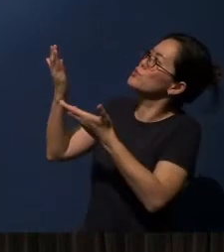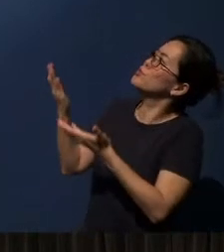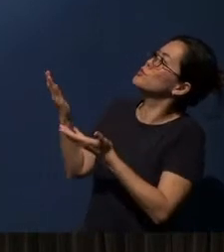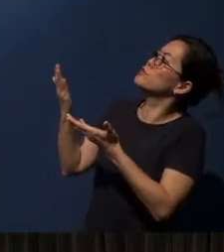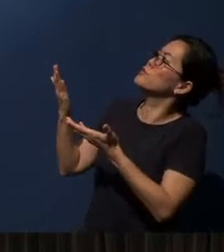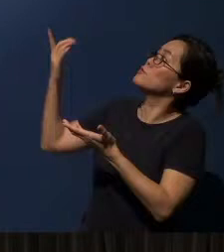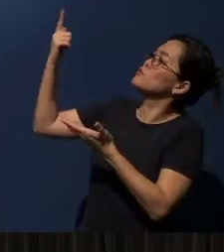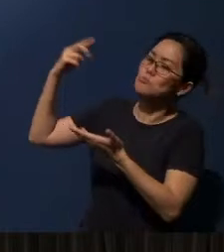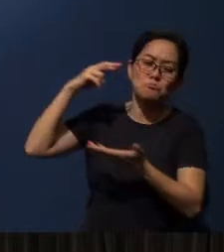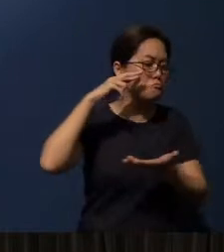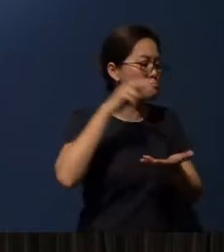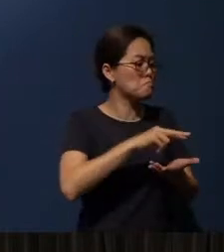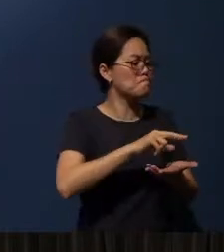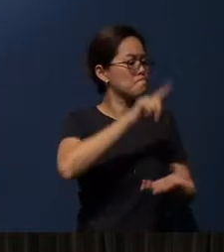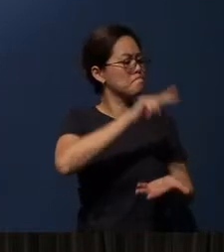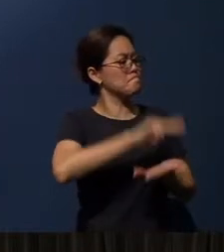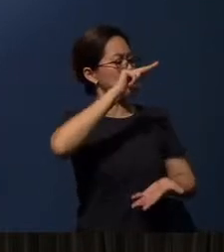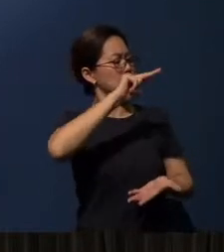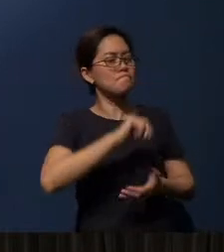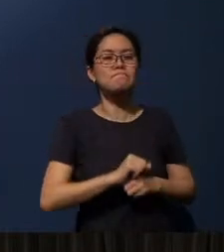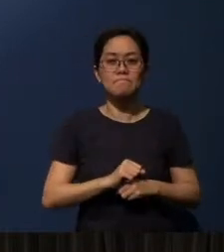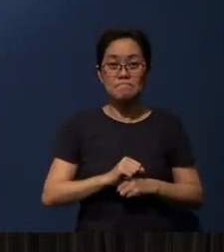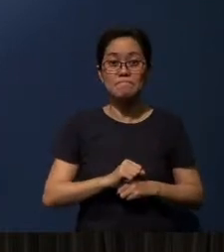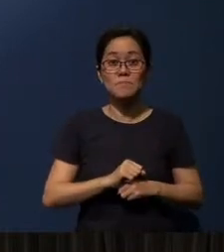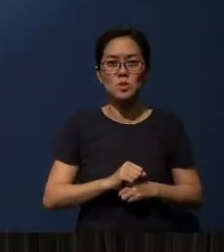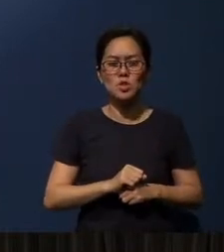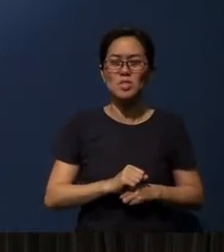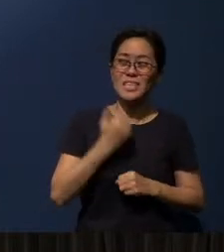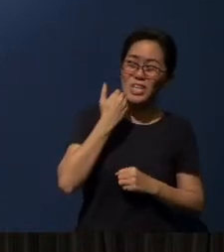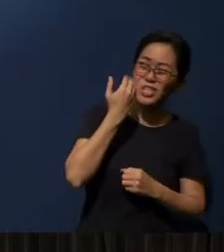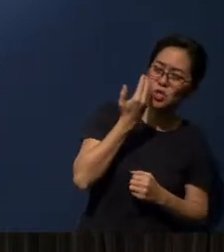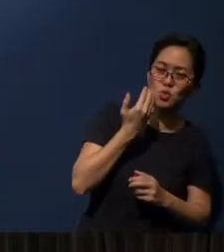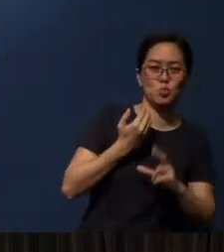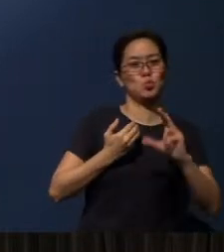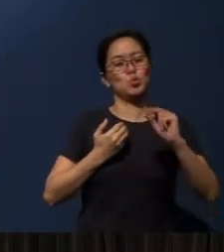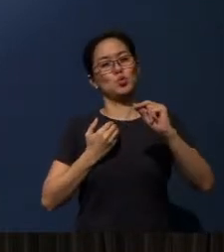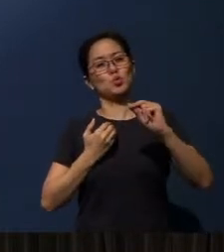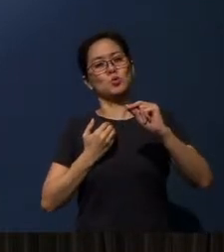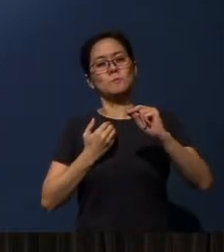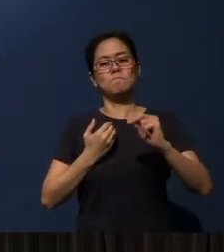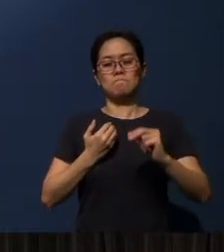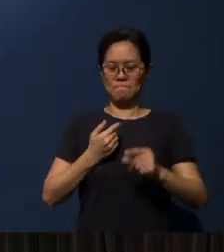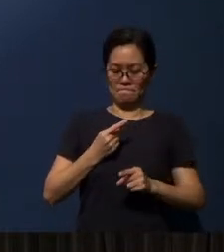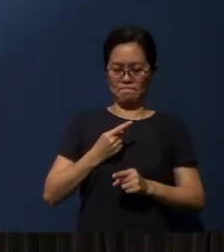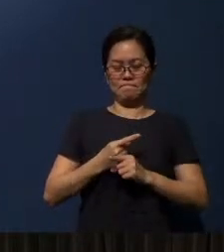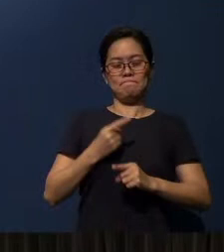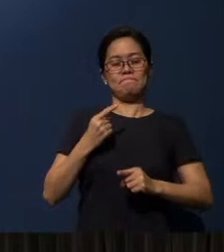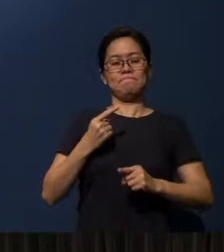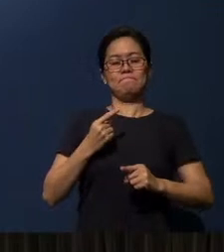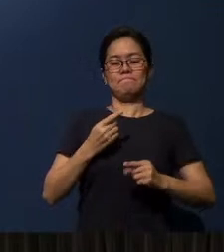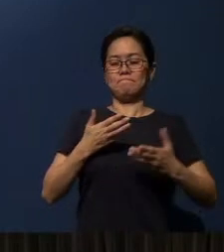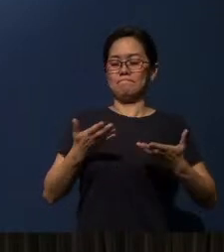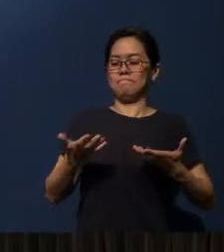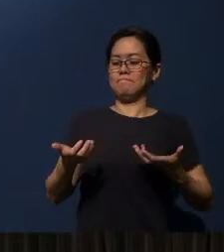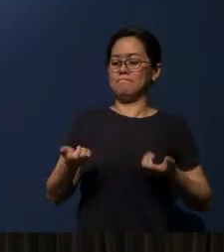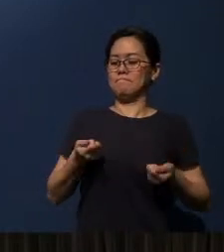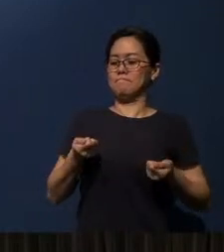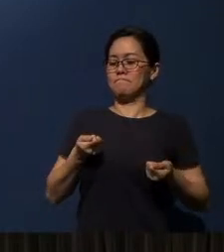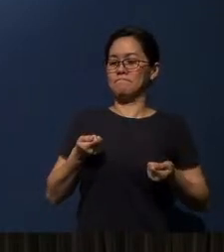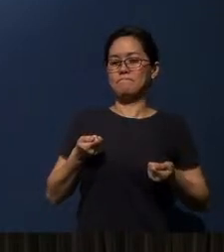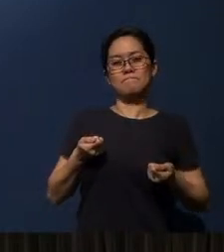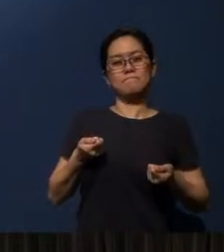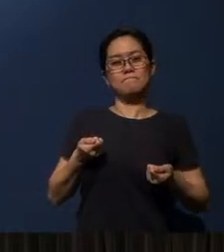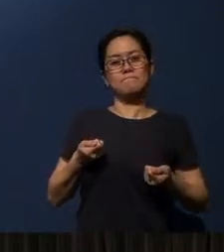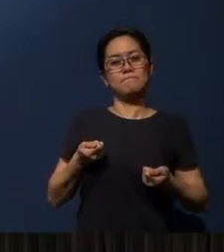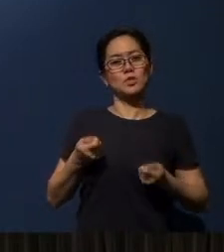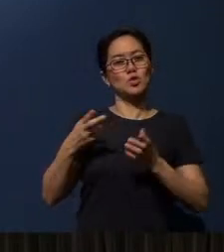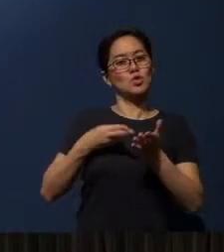a workman who does not need to be ashamed and who correctly handles the word of truth.”